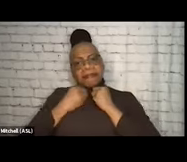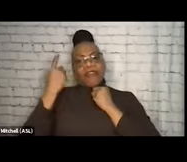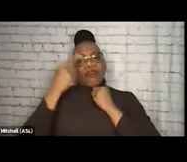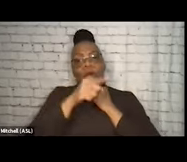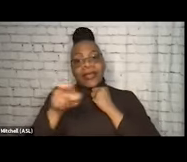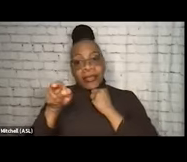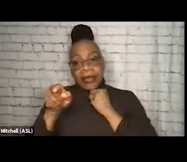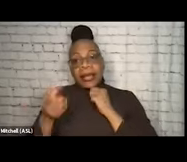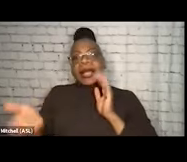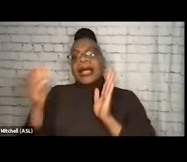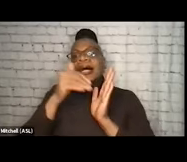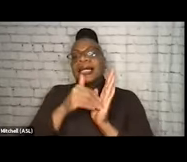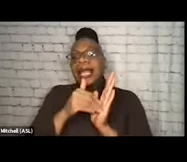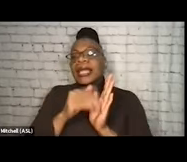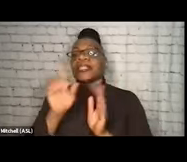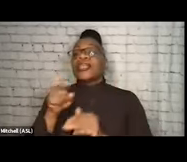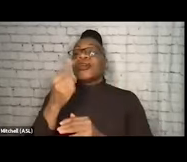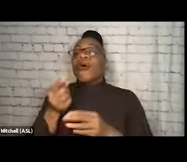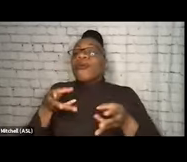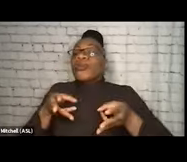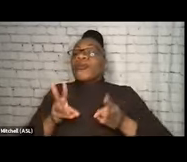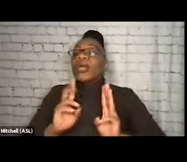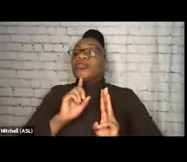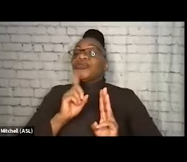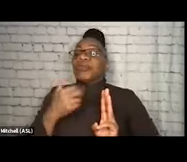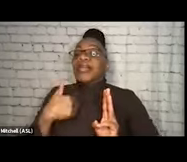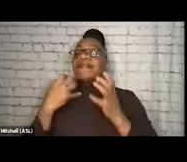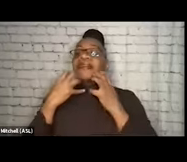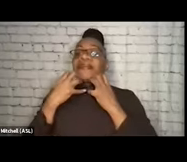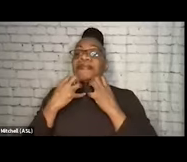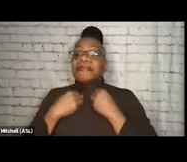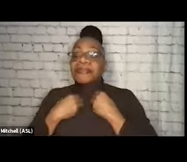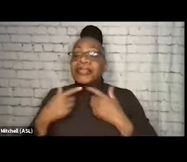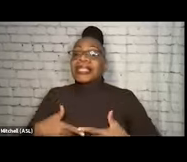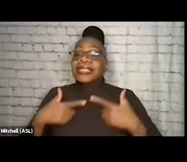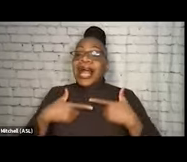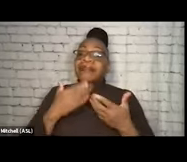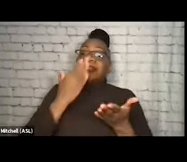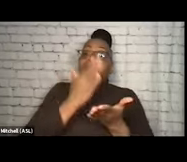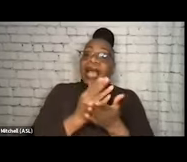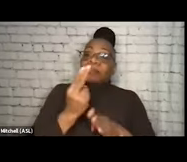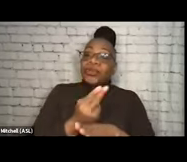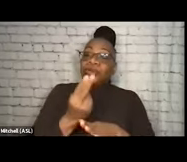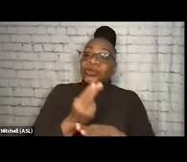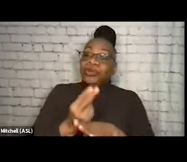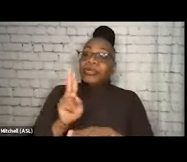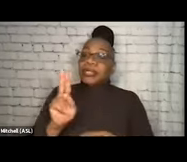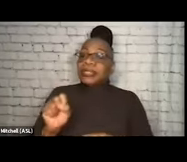the only way to build a meaningful life is not completely stopping using substances. I actually was having a conversation with someone the other day